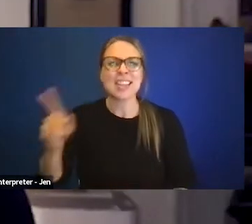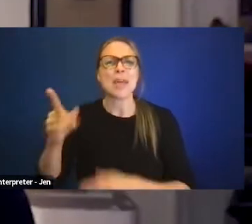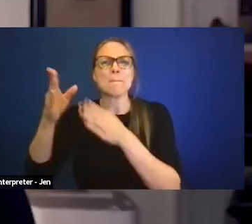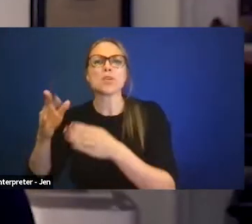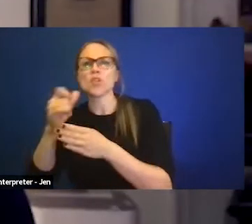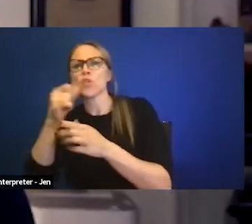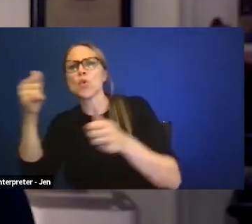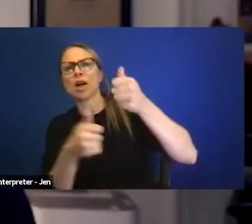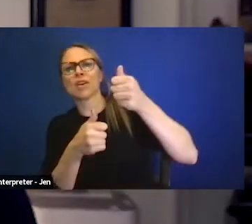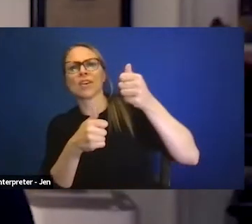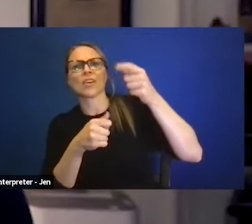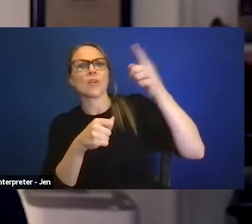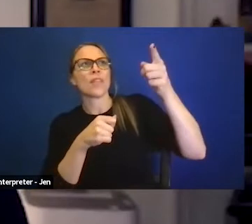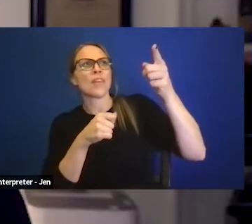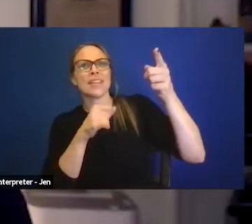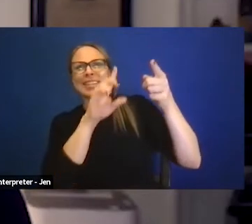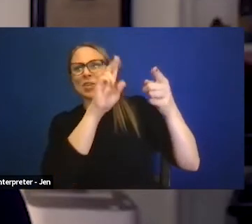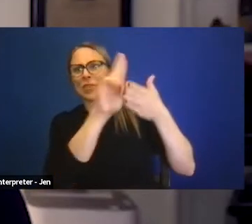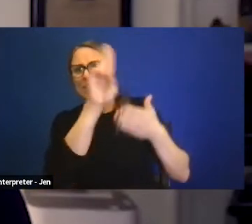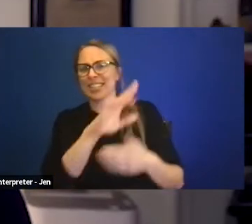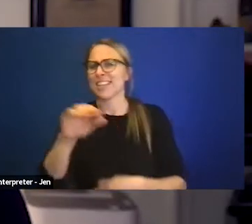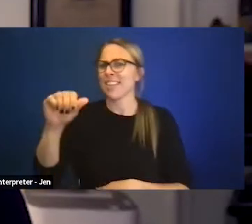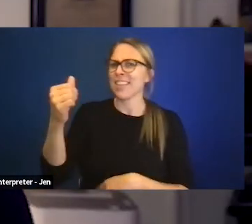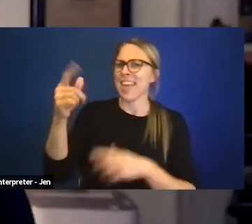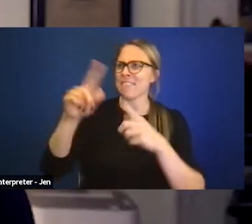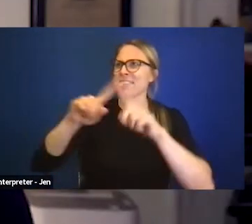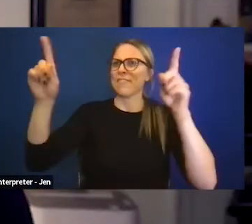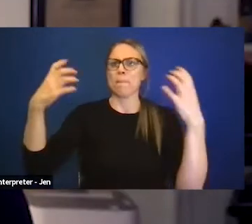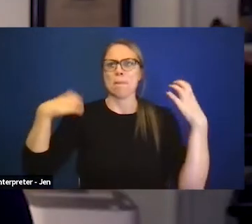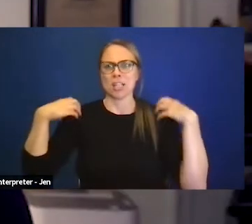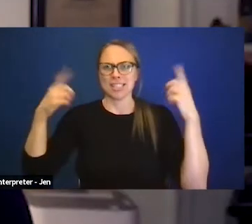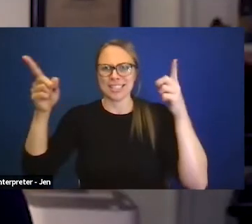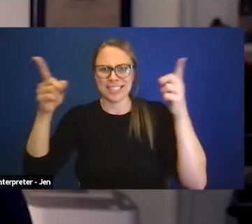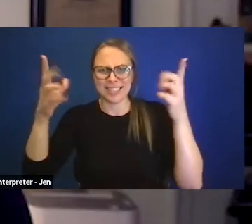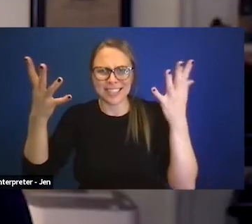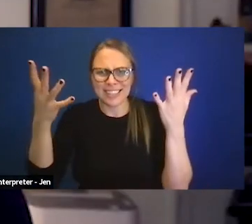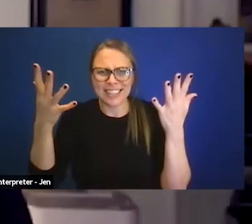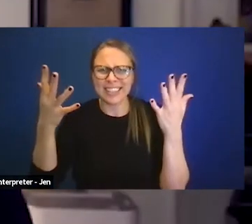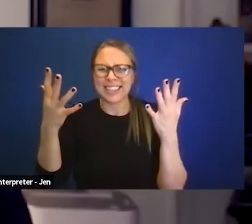that the other cultural centers are reporting to. So you know, they're little quick things